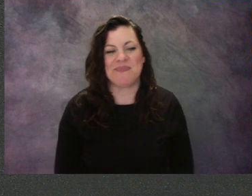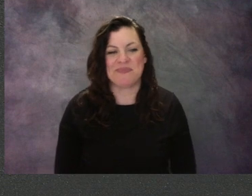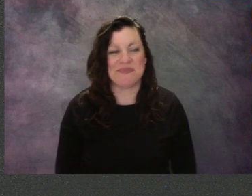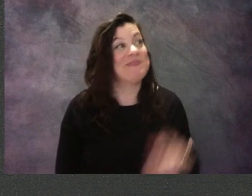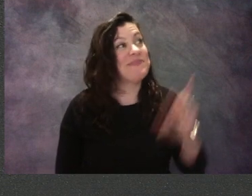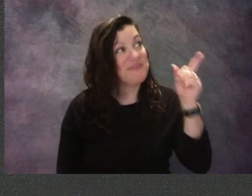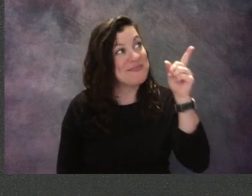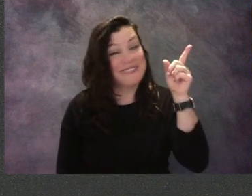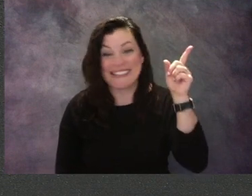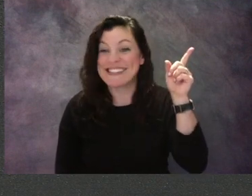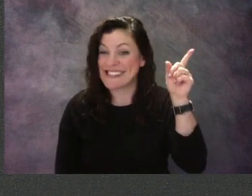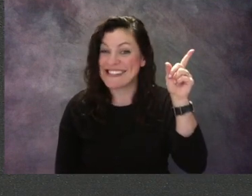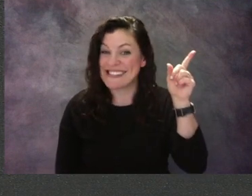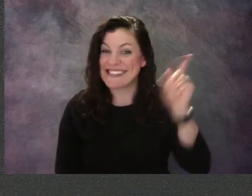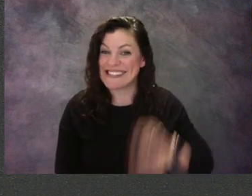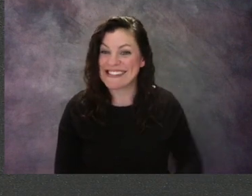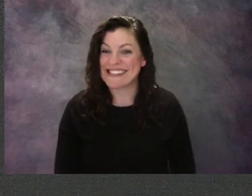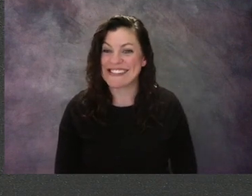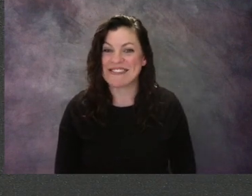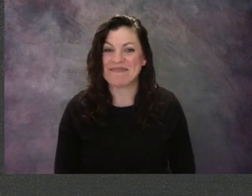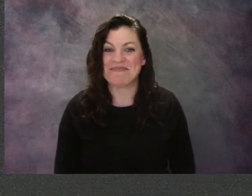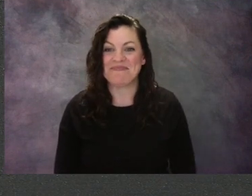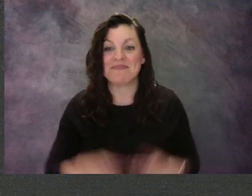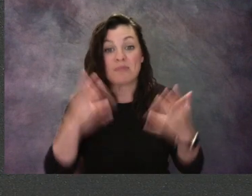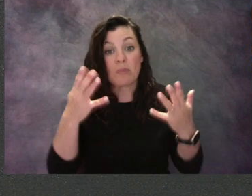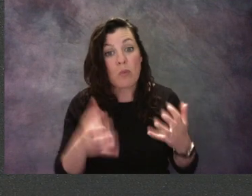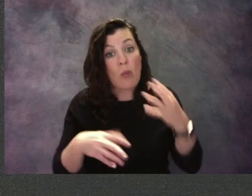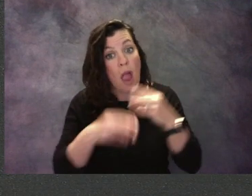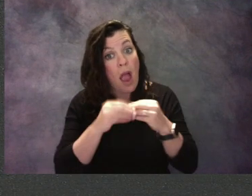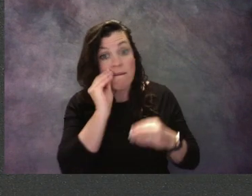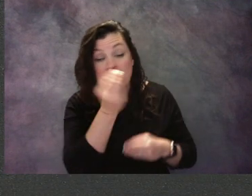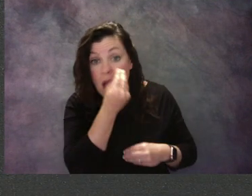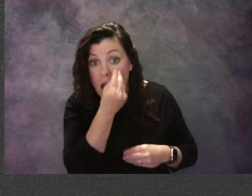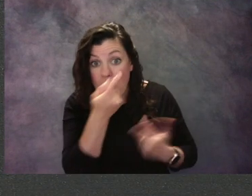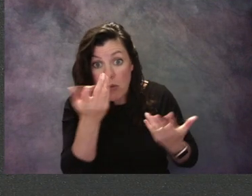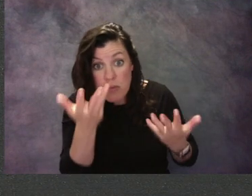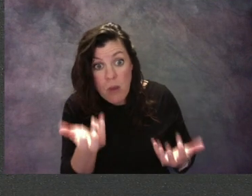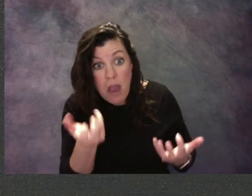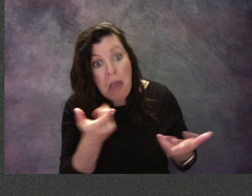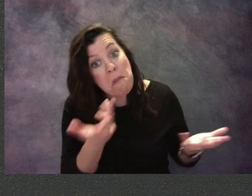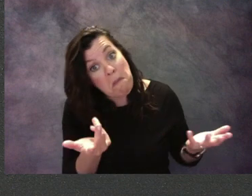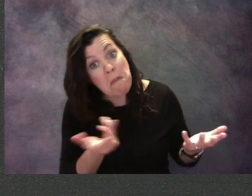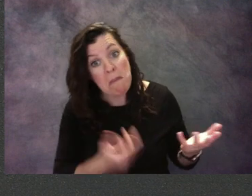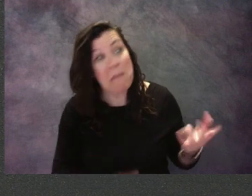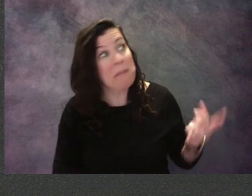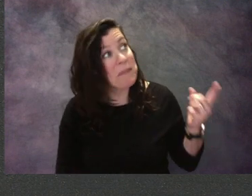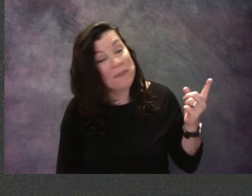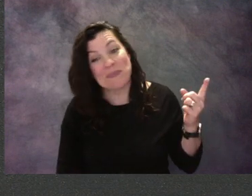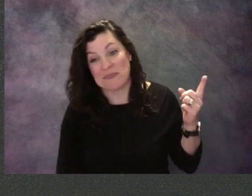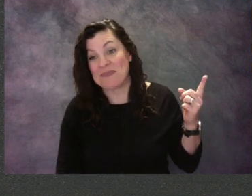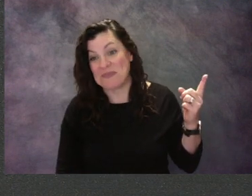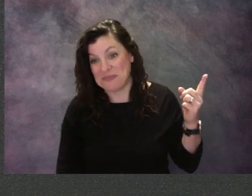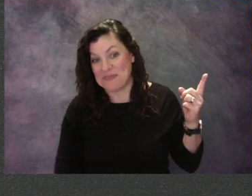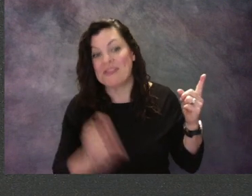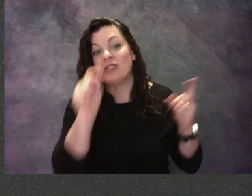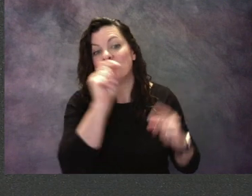Like that. Do you wanna put a flower in your artwork? You could start out with a circle